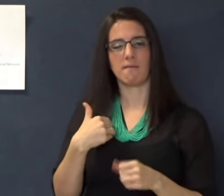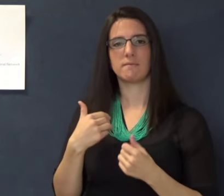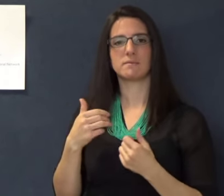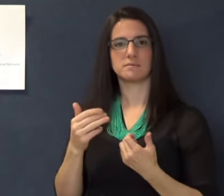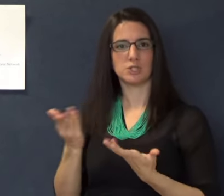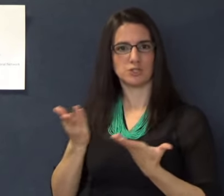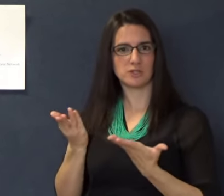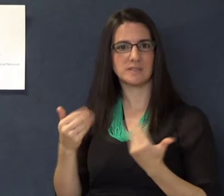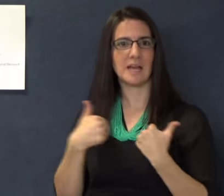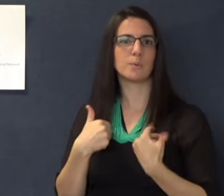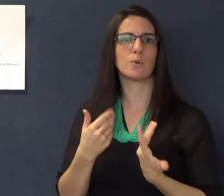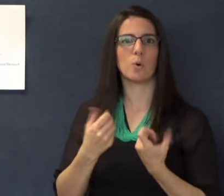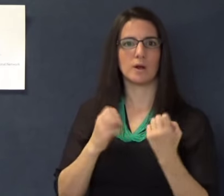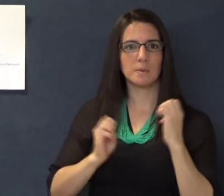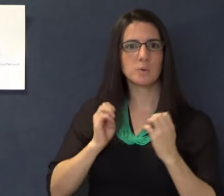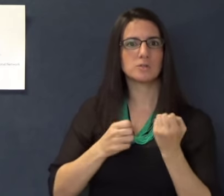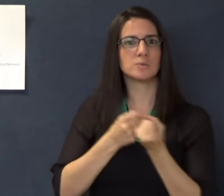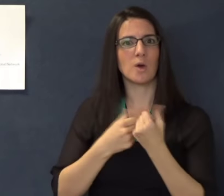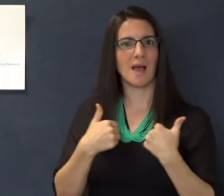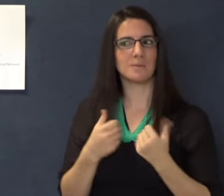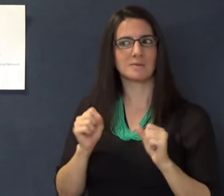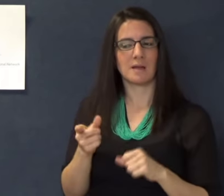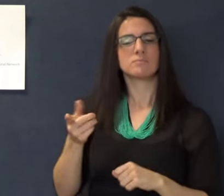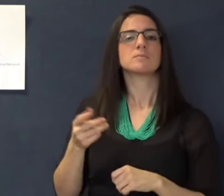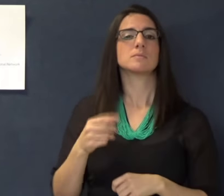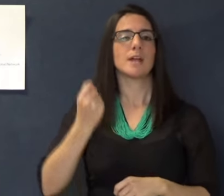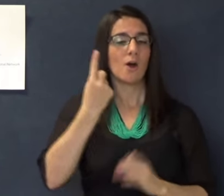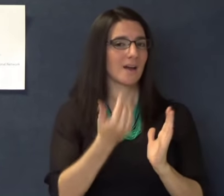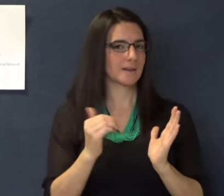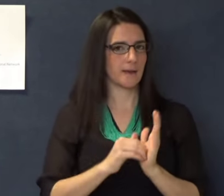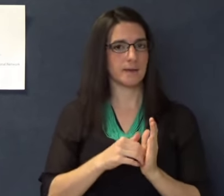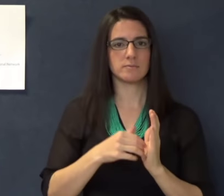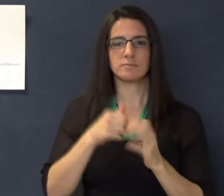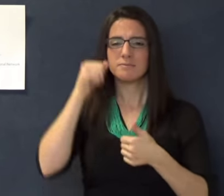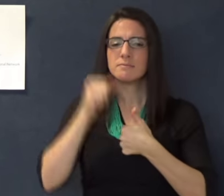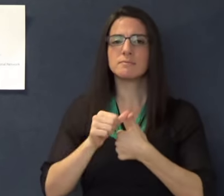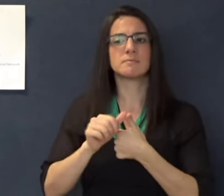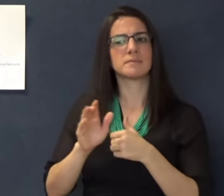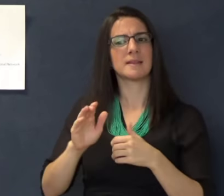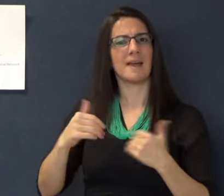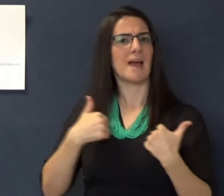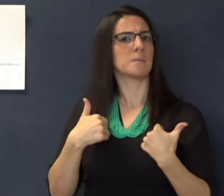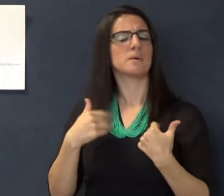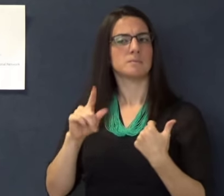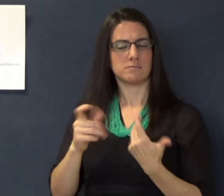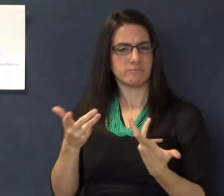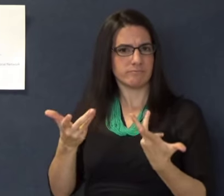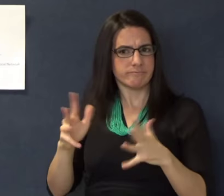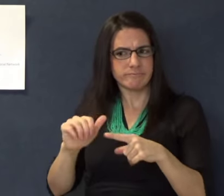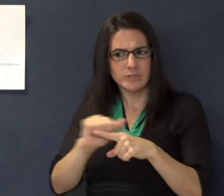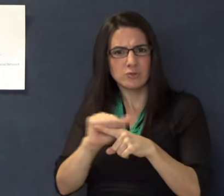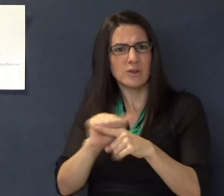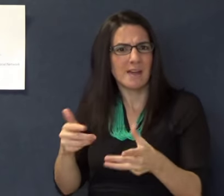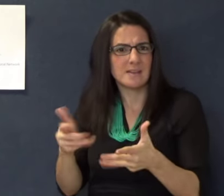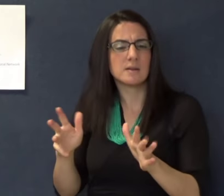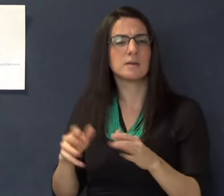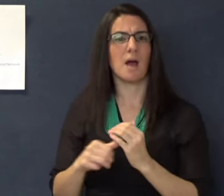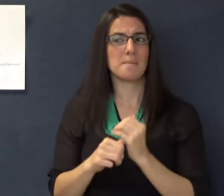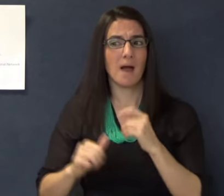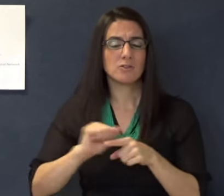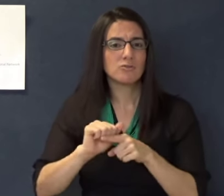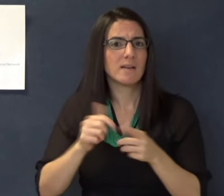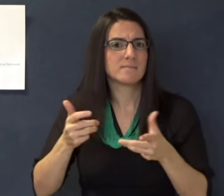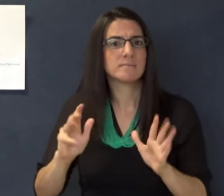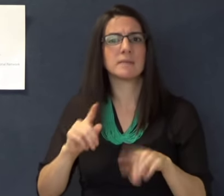service animal or assistance animal under the FHA. Remember, the animal must be already trained and